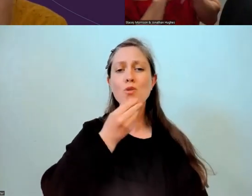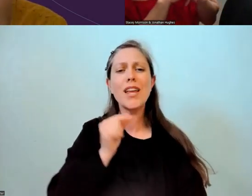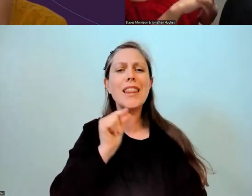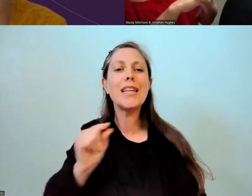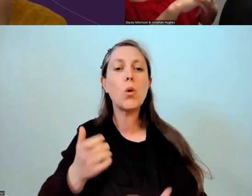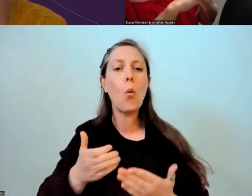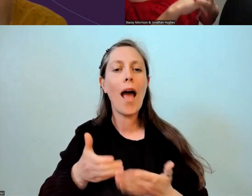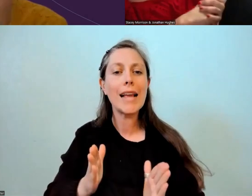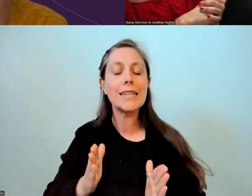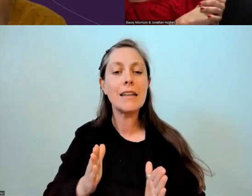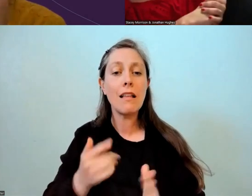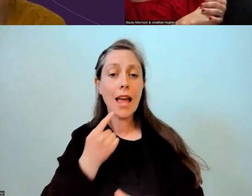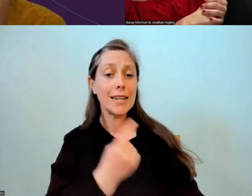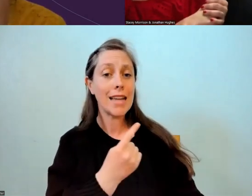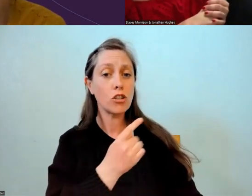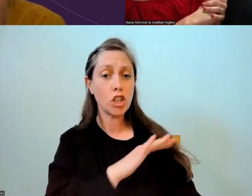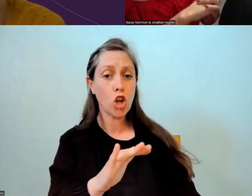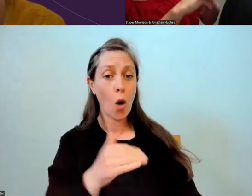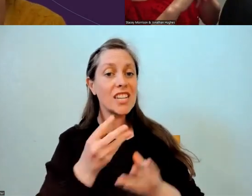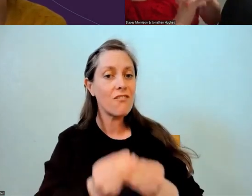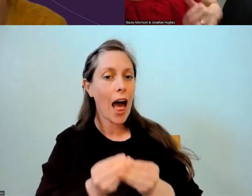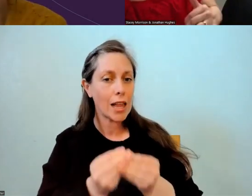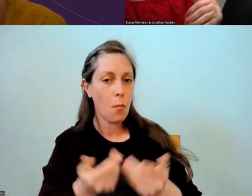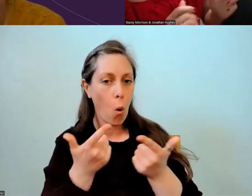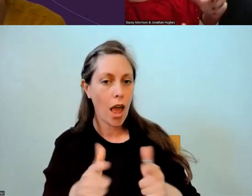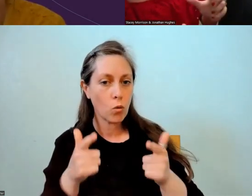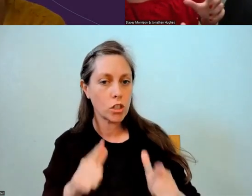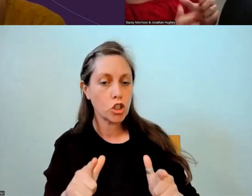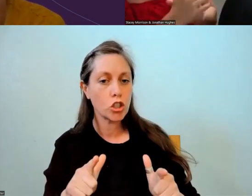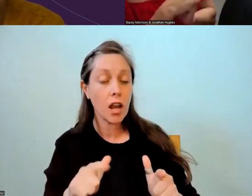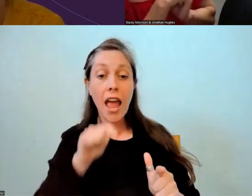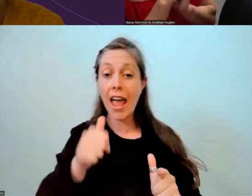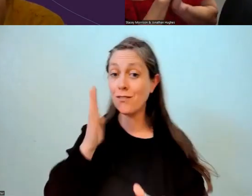actually tells the child that it's valued. And then, if the school backs that up.